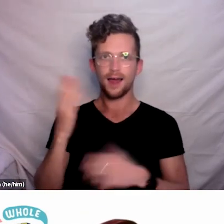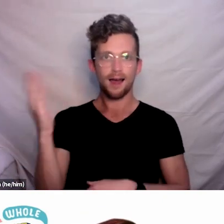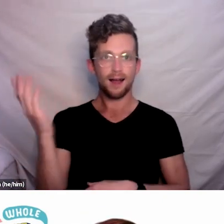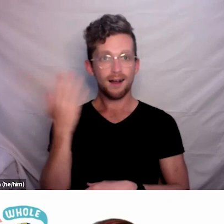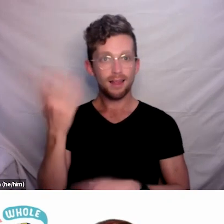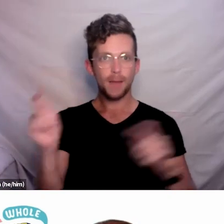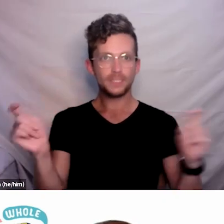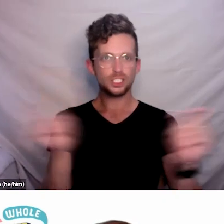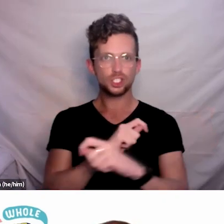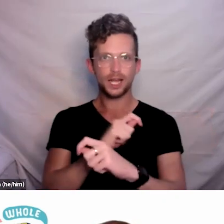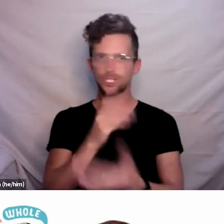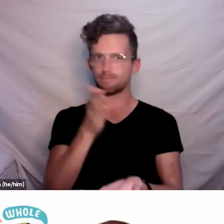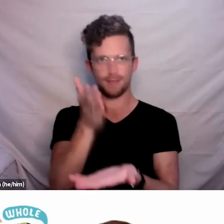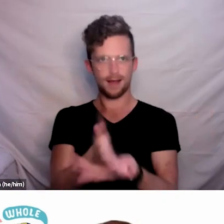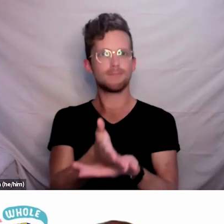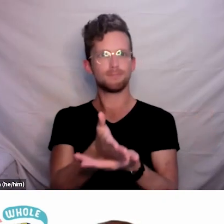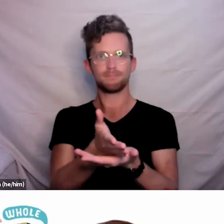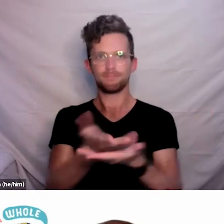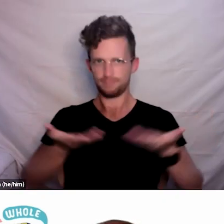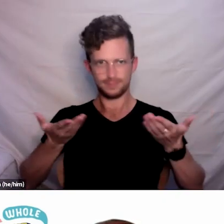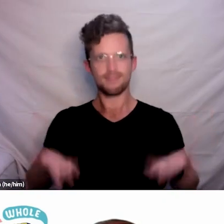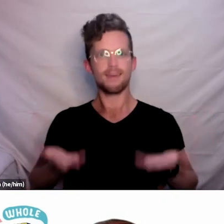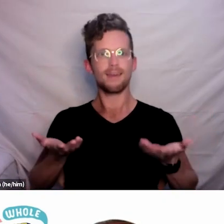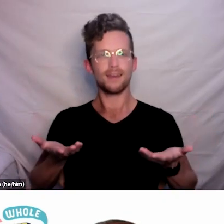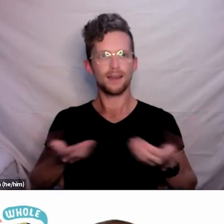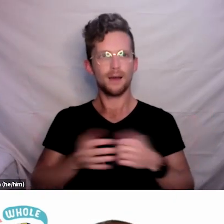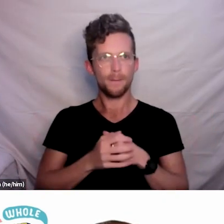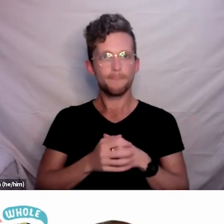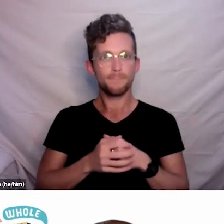change impacts disproportionately on disabled people.